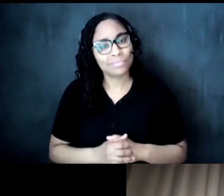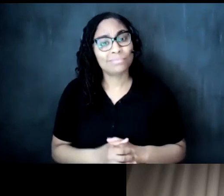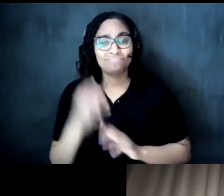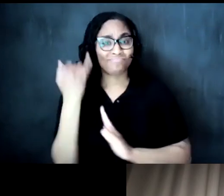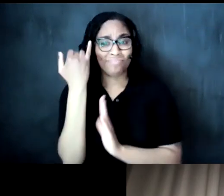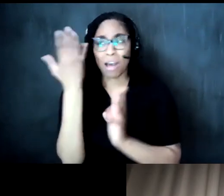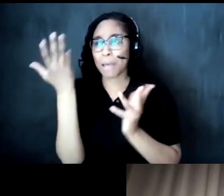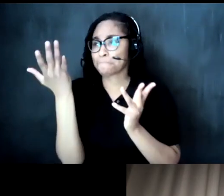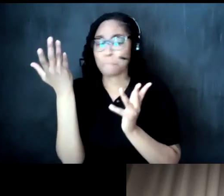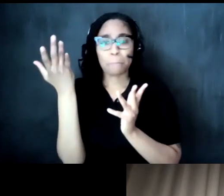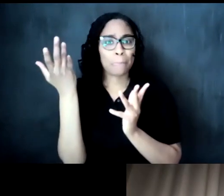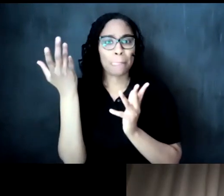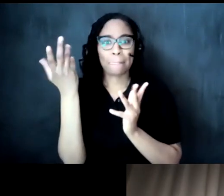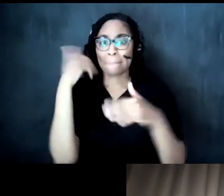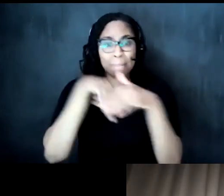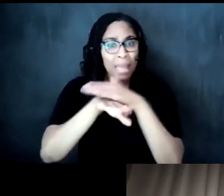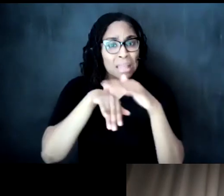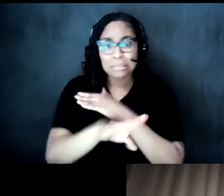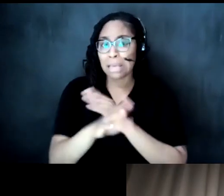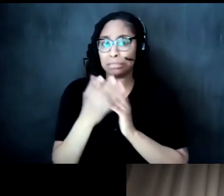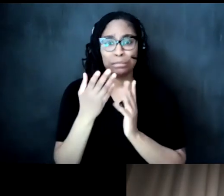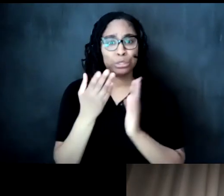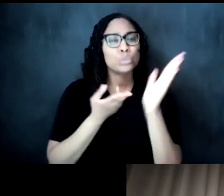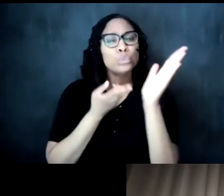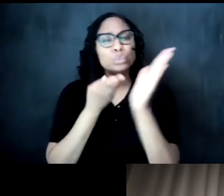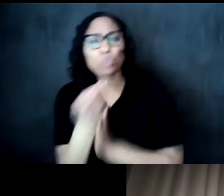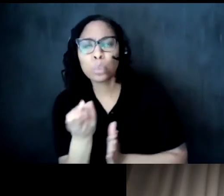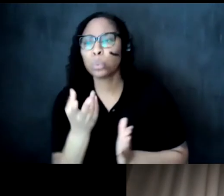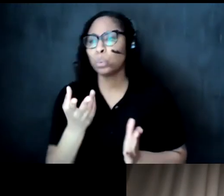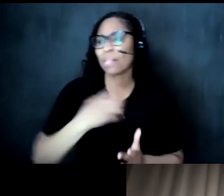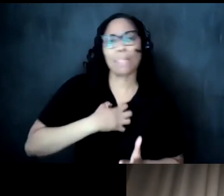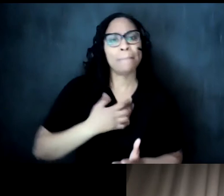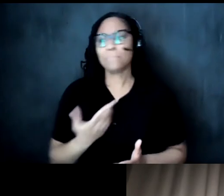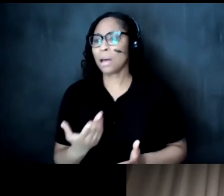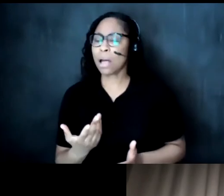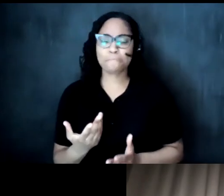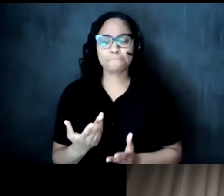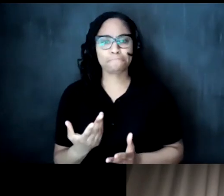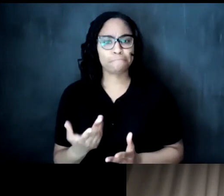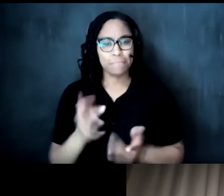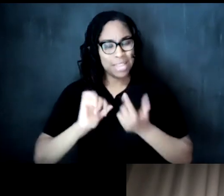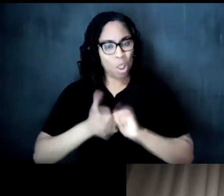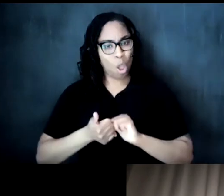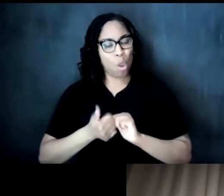um access points to to truth claims and and to um exercising our own truth claims in